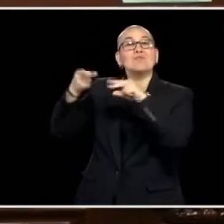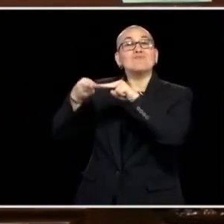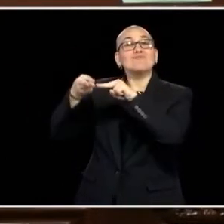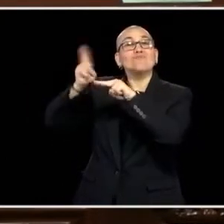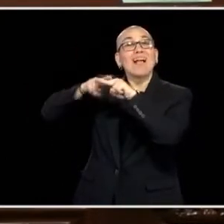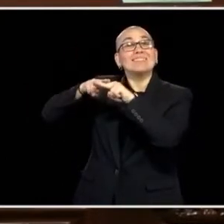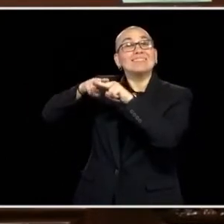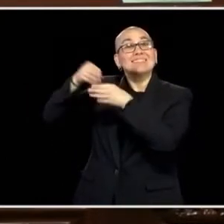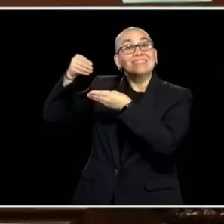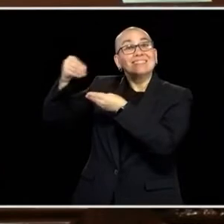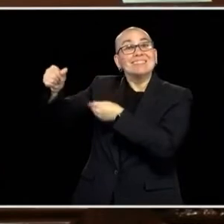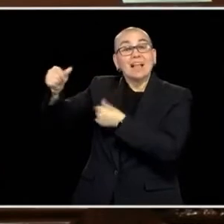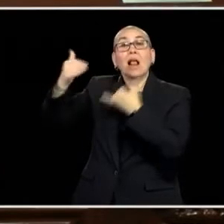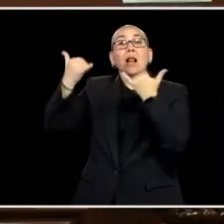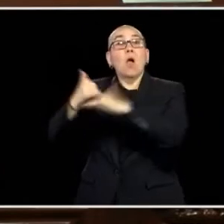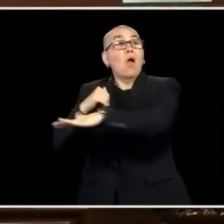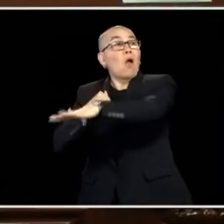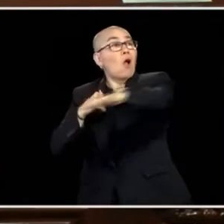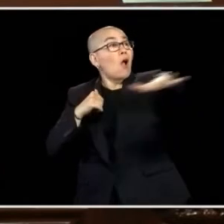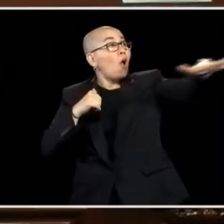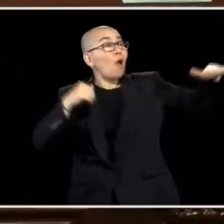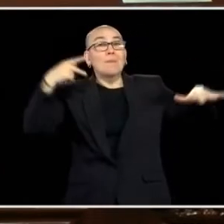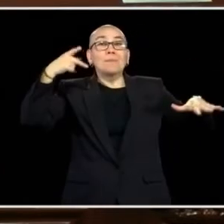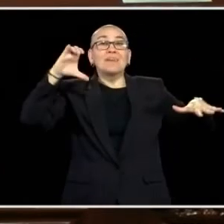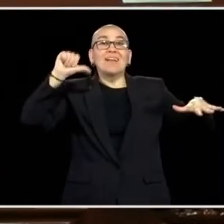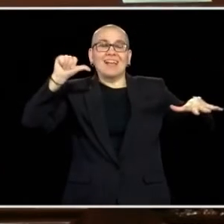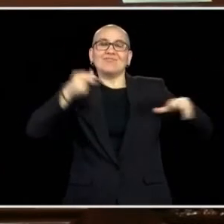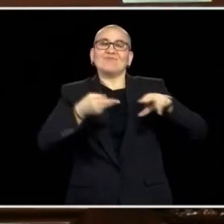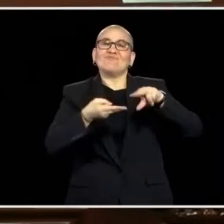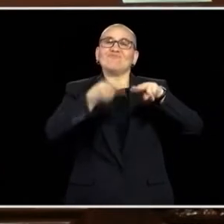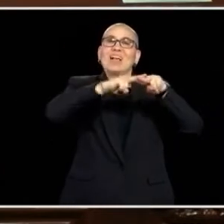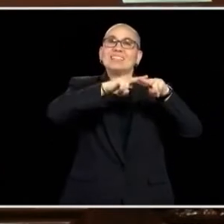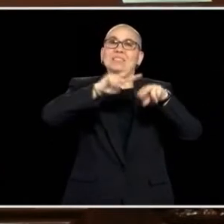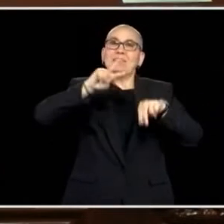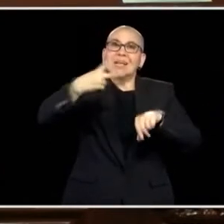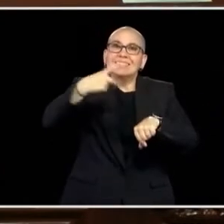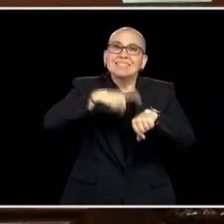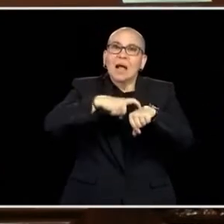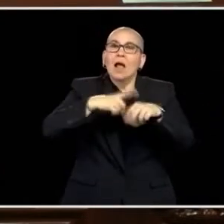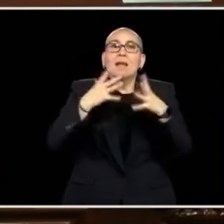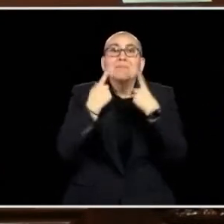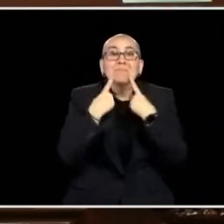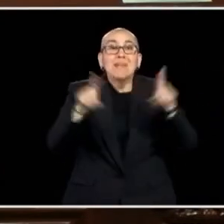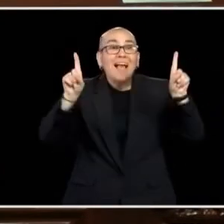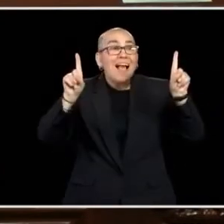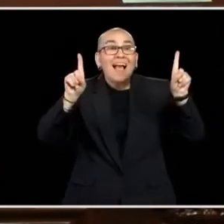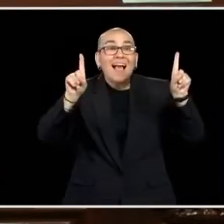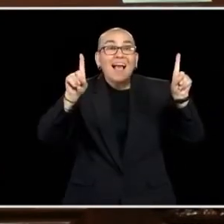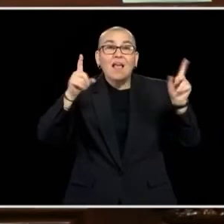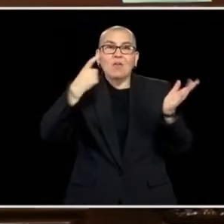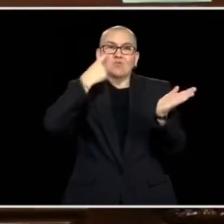THIS YEAR, WE'RE GIVING ANOTHER ONE. THIS BUDGET SURPLUS GIVES US AN OPPORTUNITY TO HELP CORRECT THAT PROFESSION, TO MAKE SURE